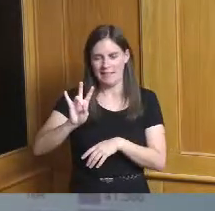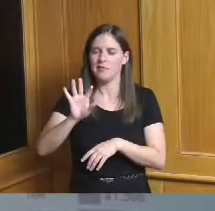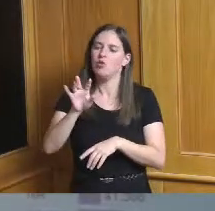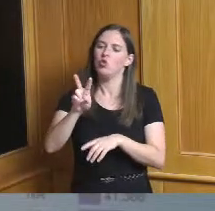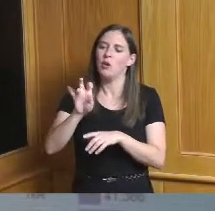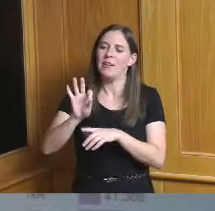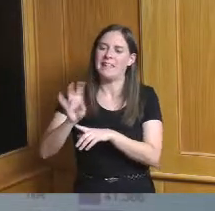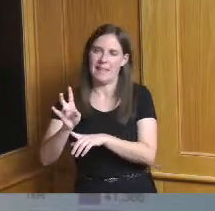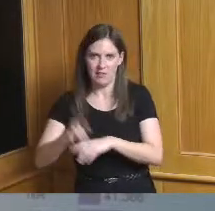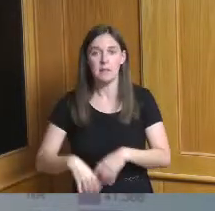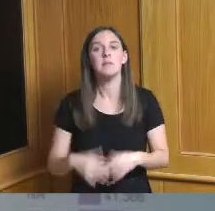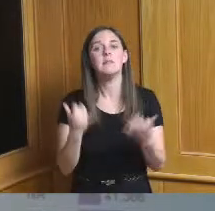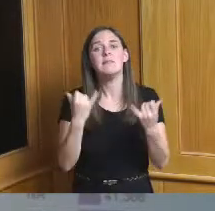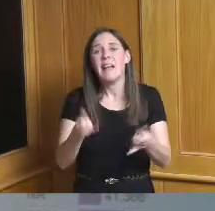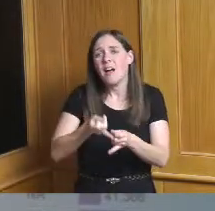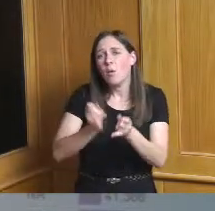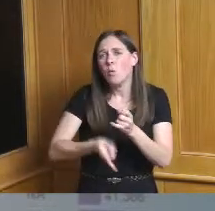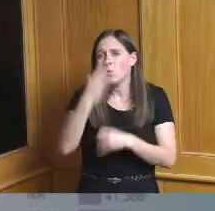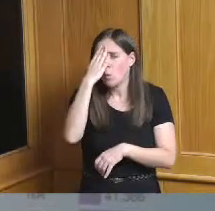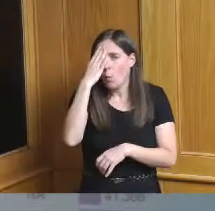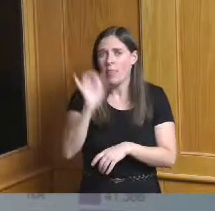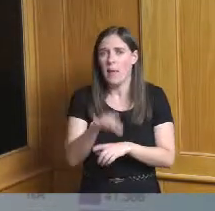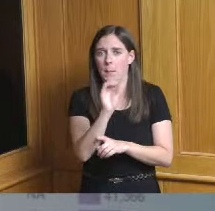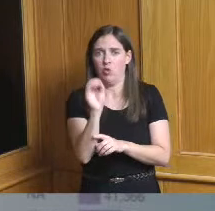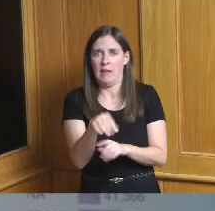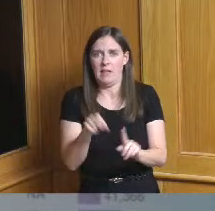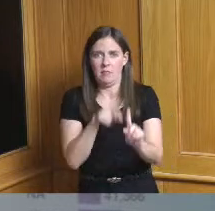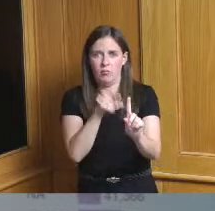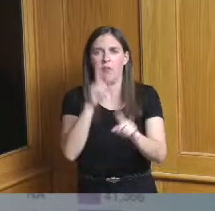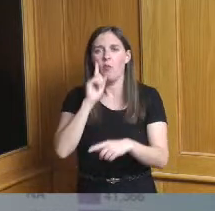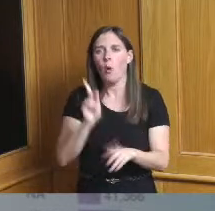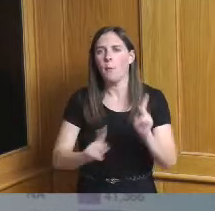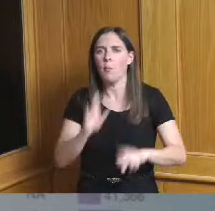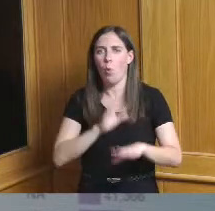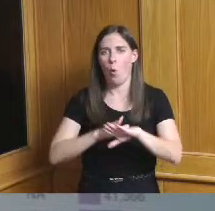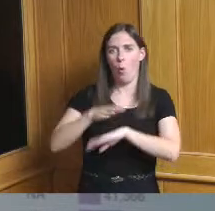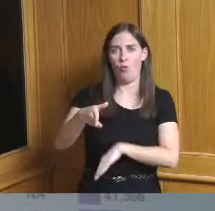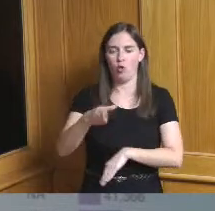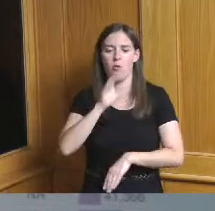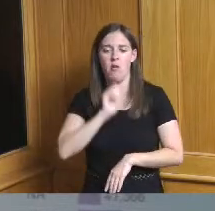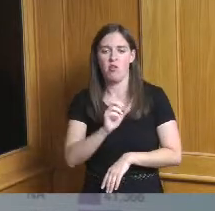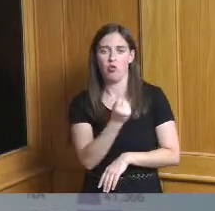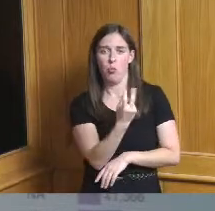so finally we see the percentage point for those over the age of 12 go up another point we are